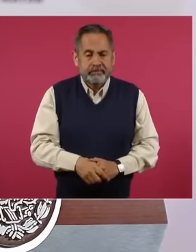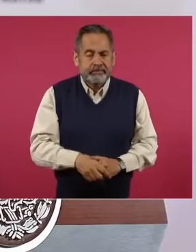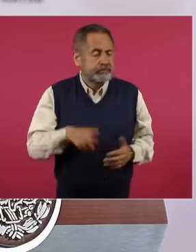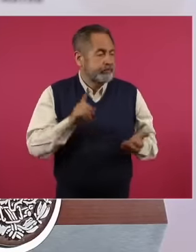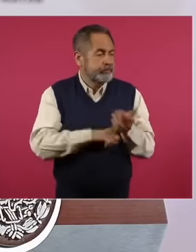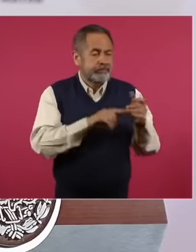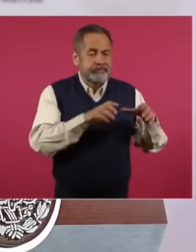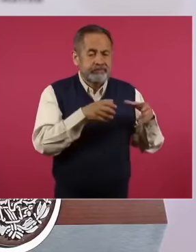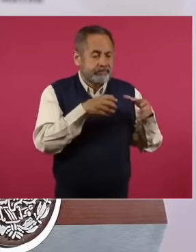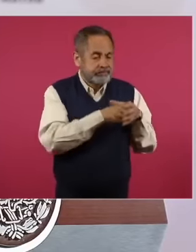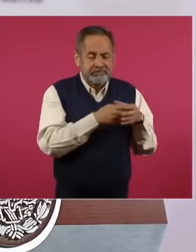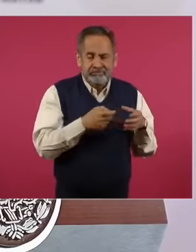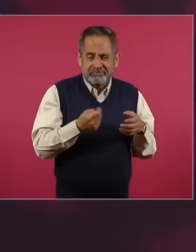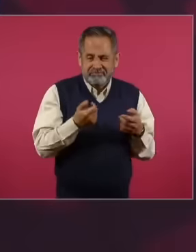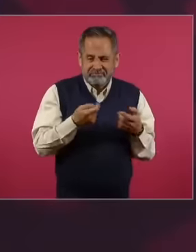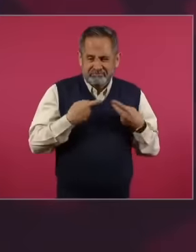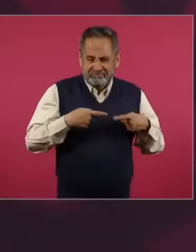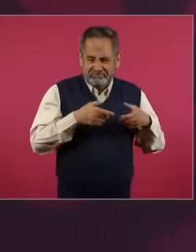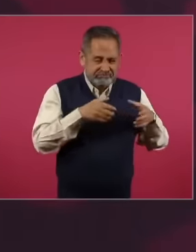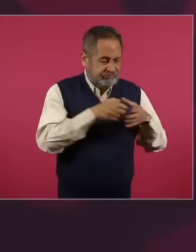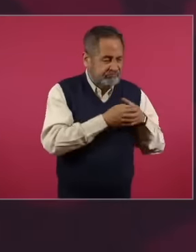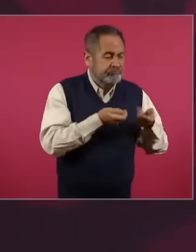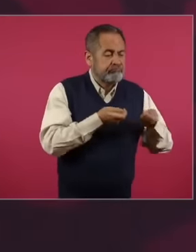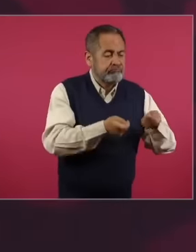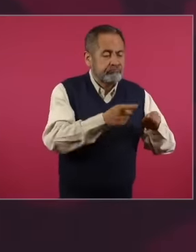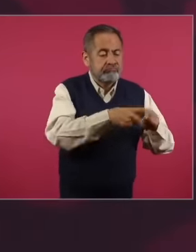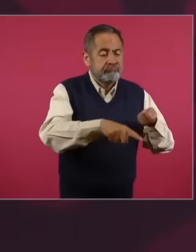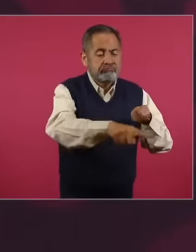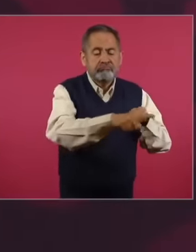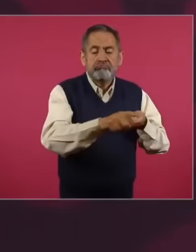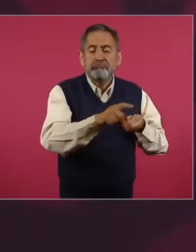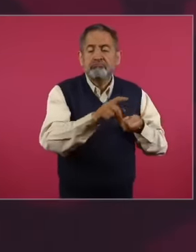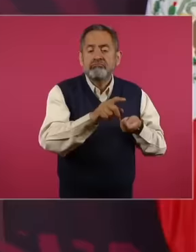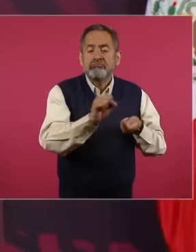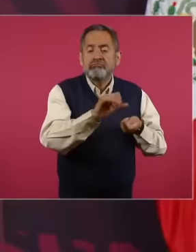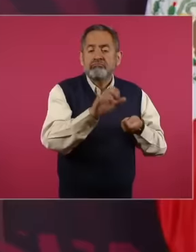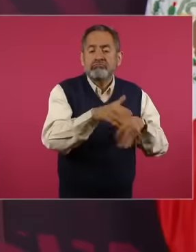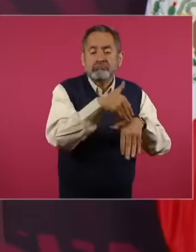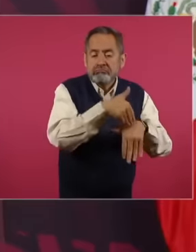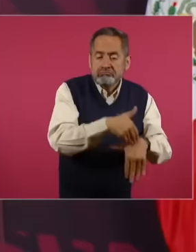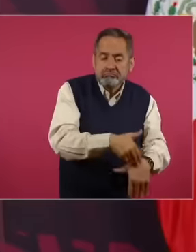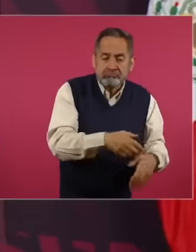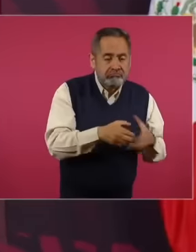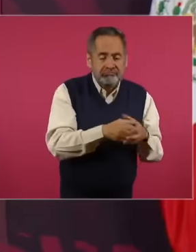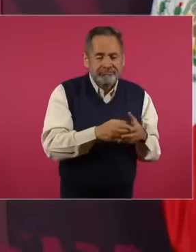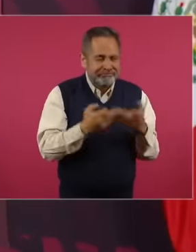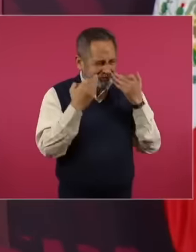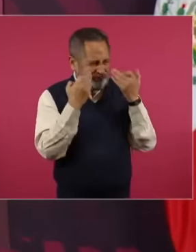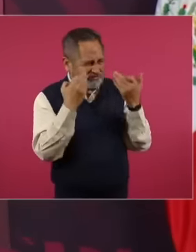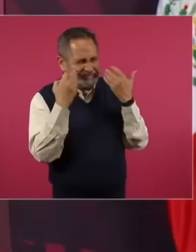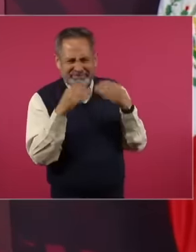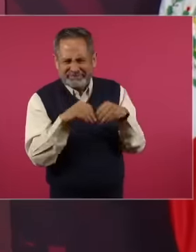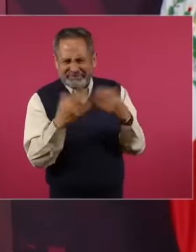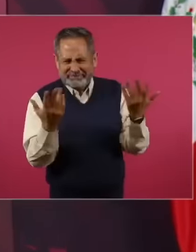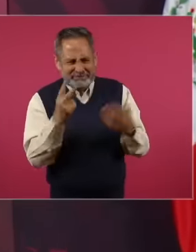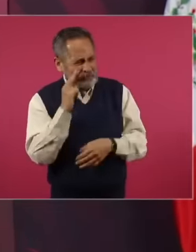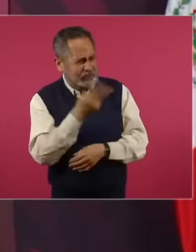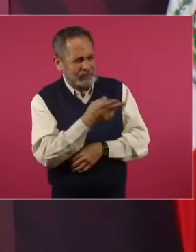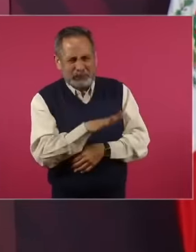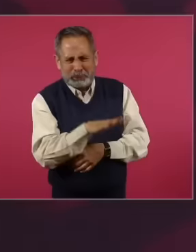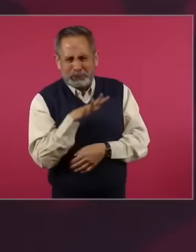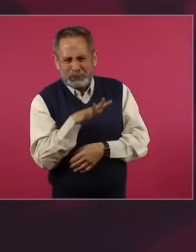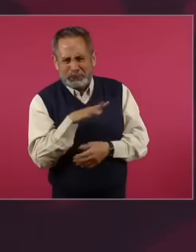minorities. It has been more than proven. Although there are